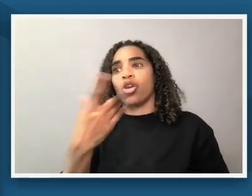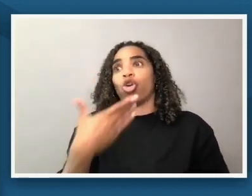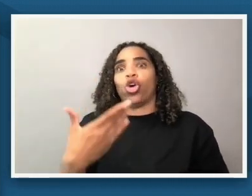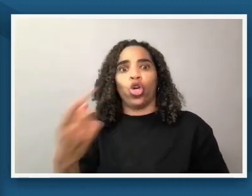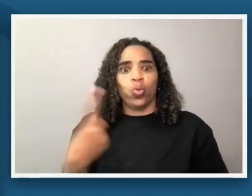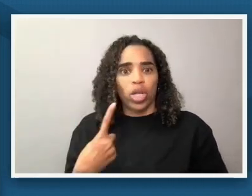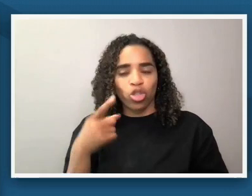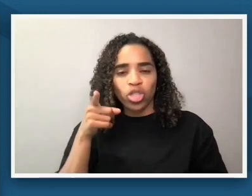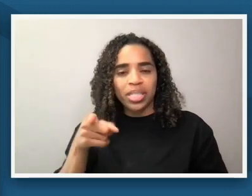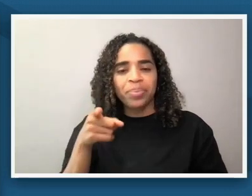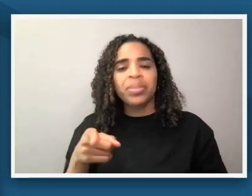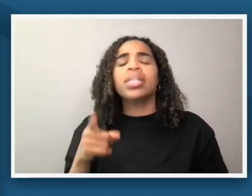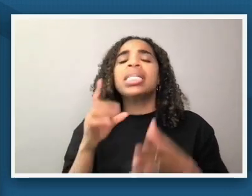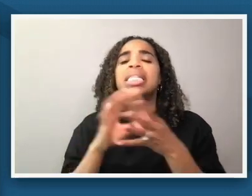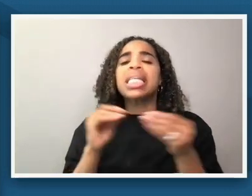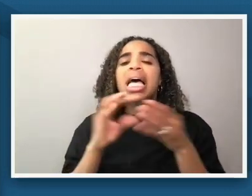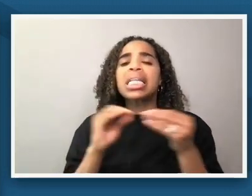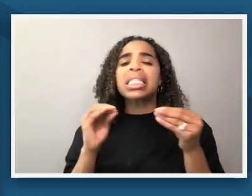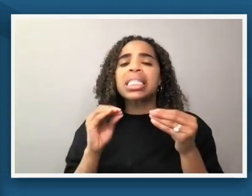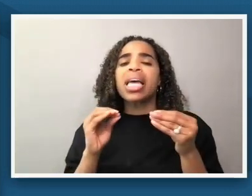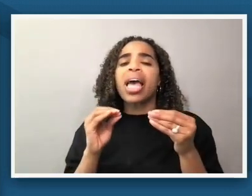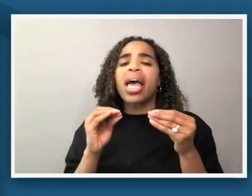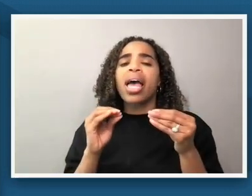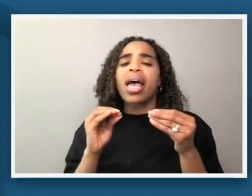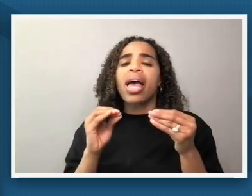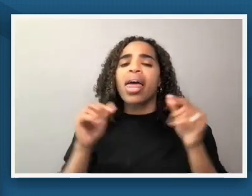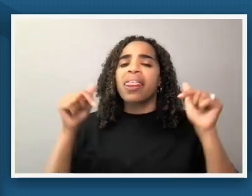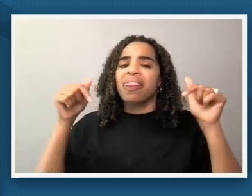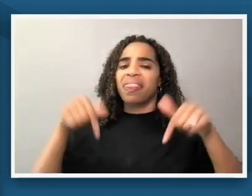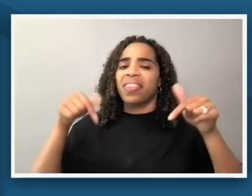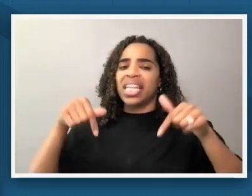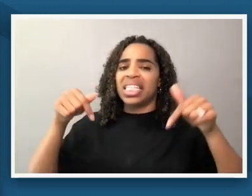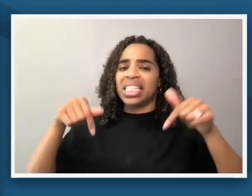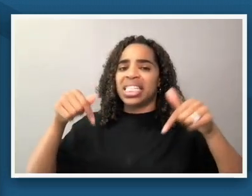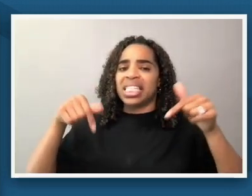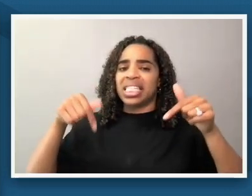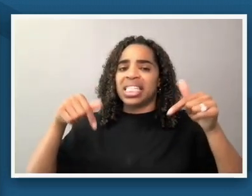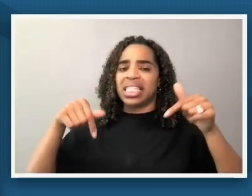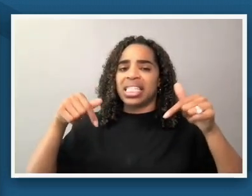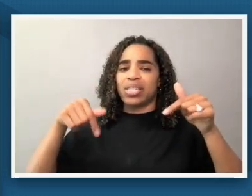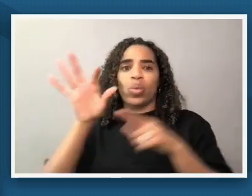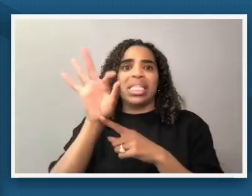which is how would you chunk this